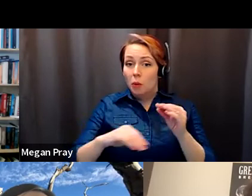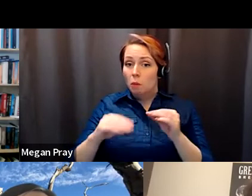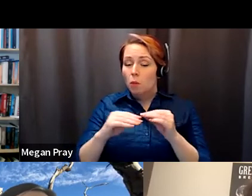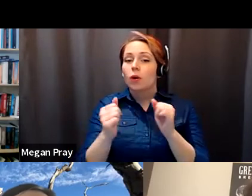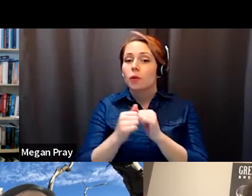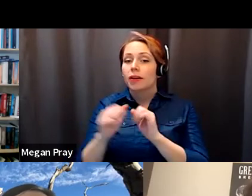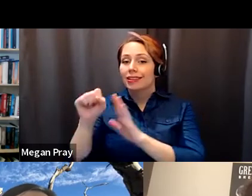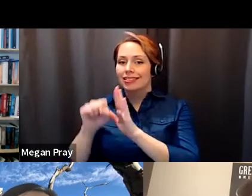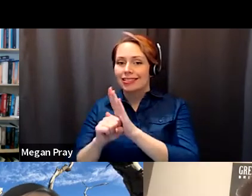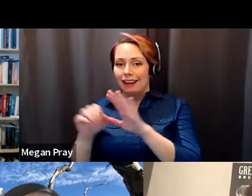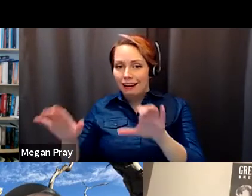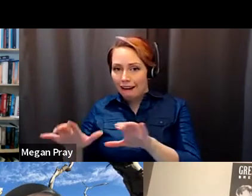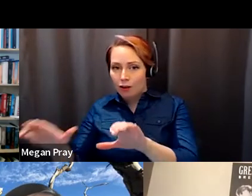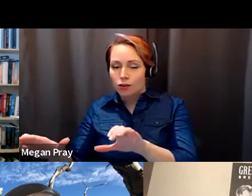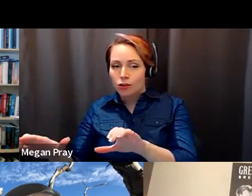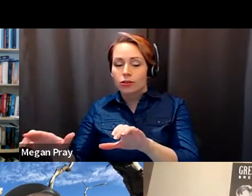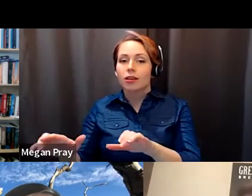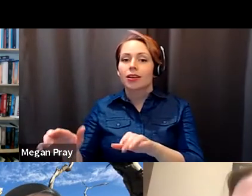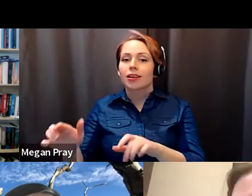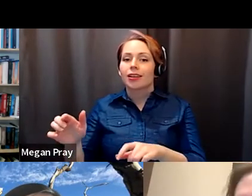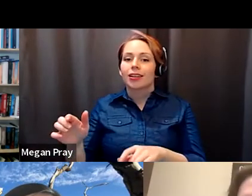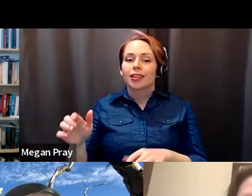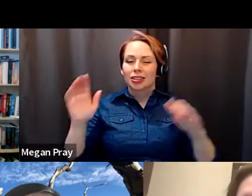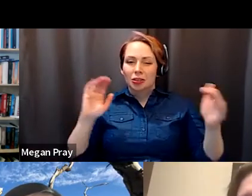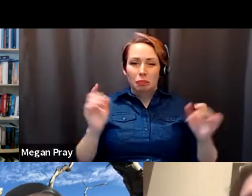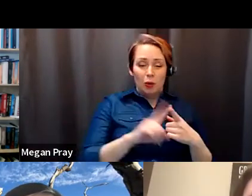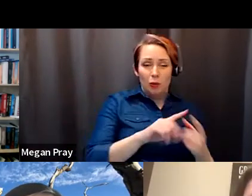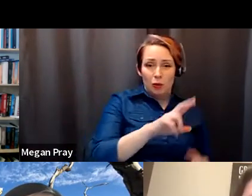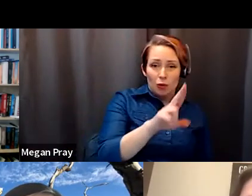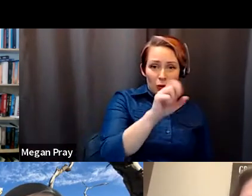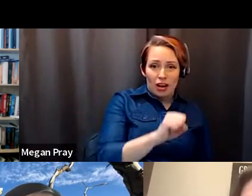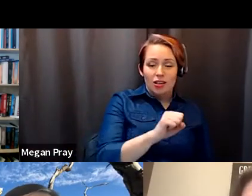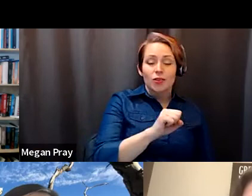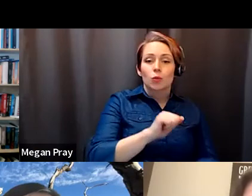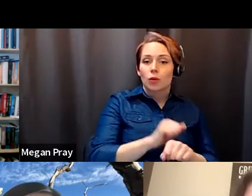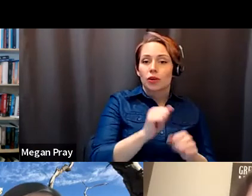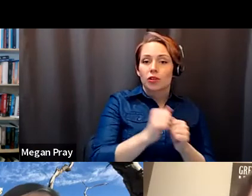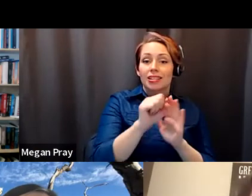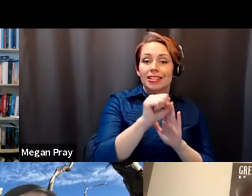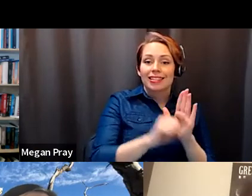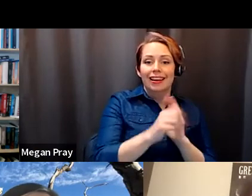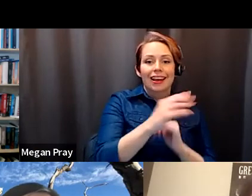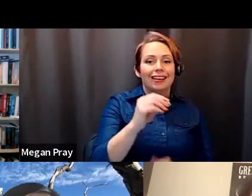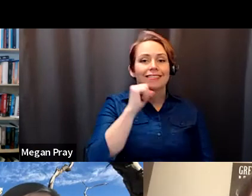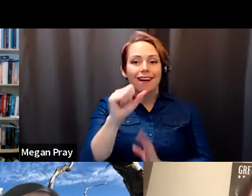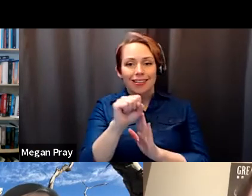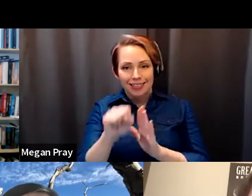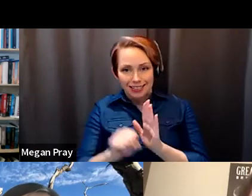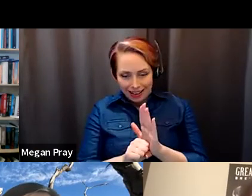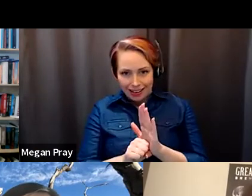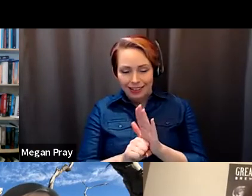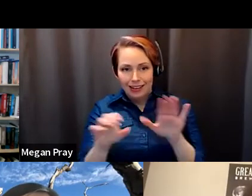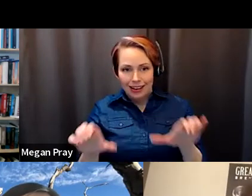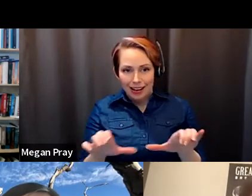Salvador Santino Regilme: Whereas the United States cooperate with both state and non State Actors civil society mark market actors foundations, etc.